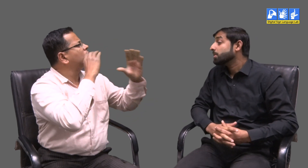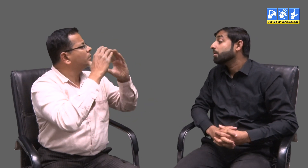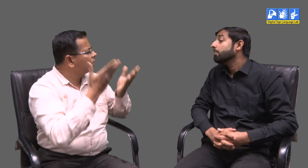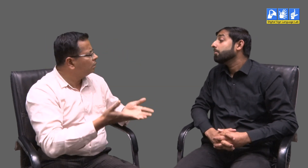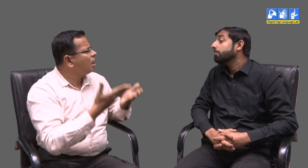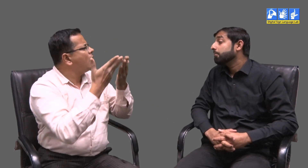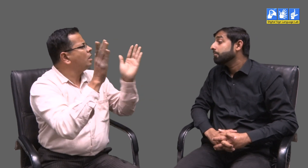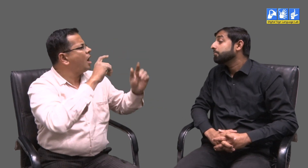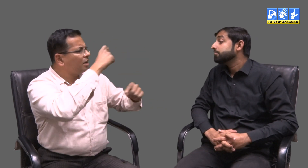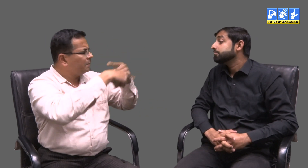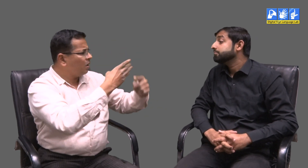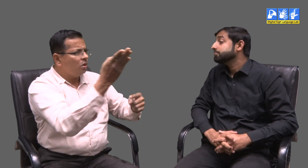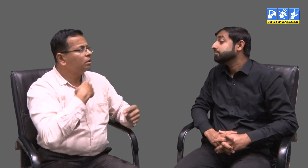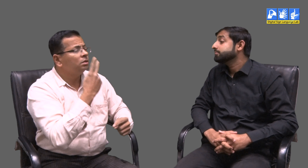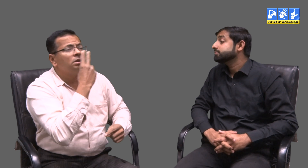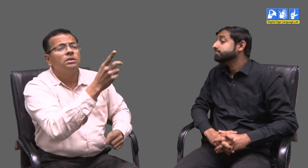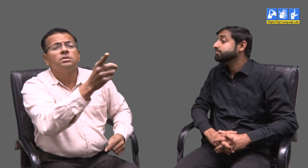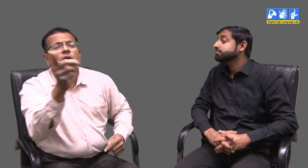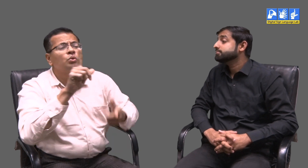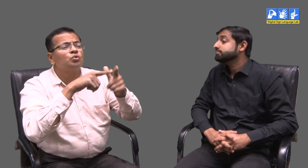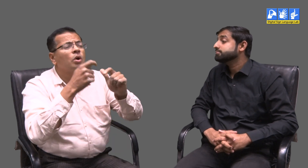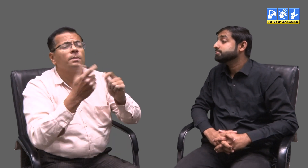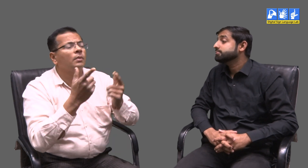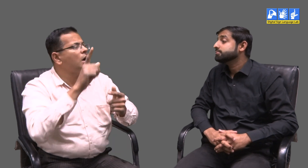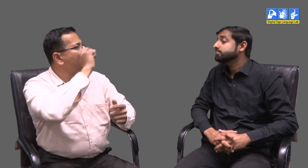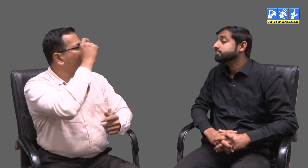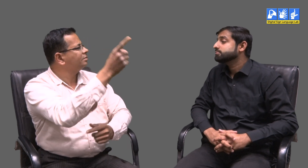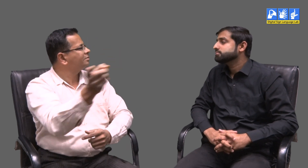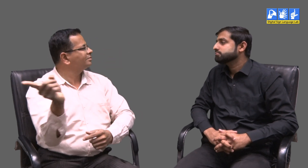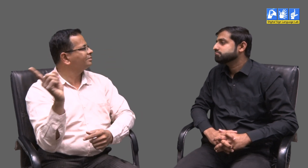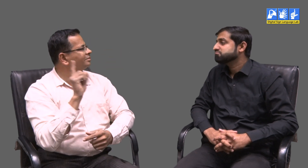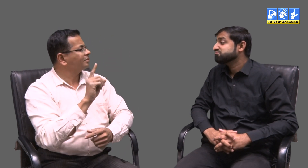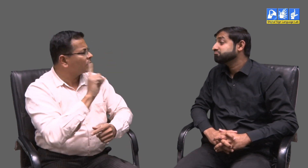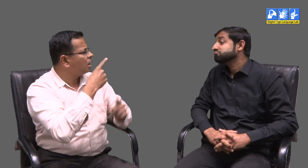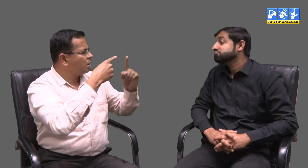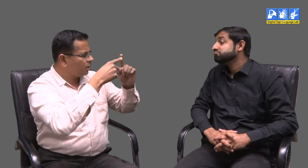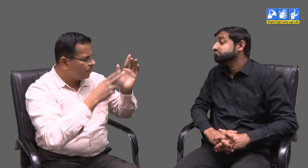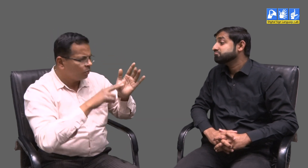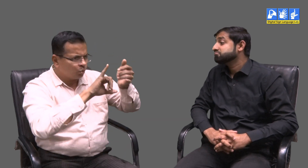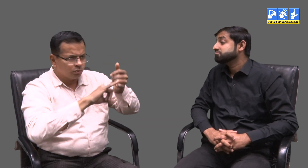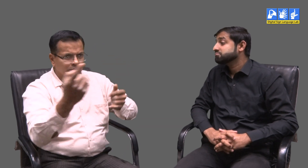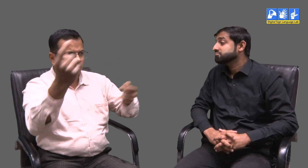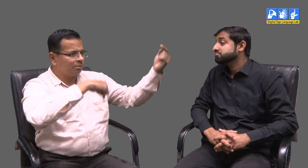English is used in computers. Many people use English for communication. Many companies use English as the medium of communication and work.